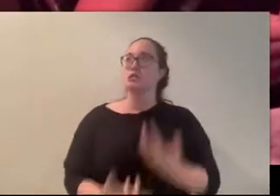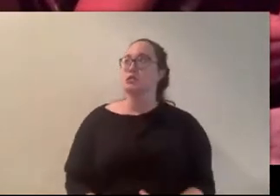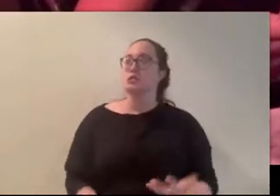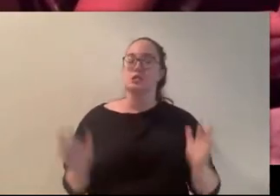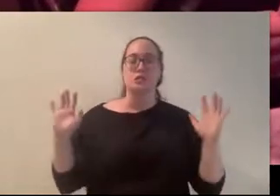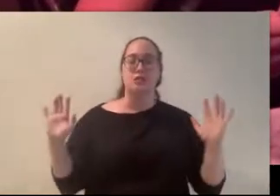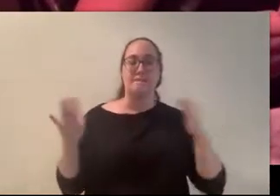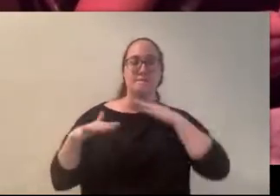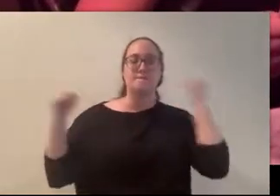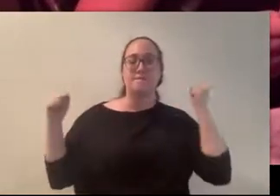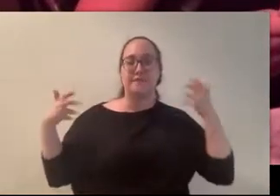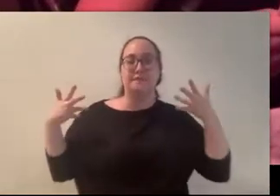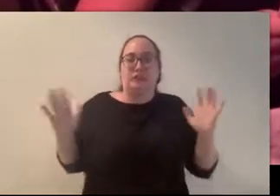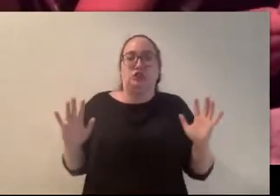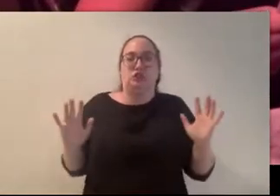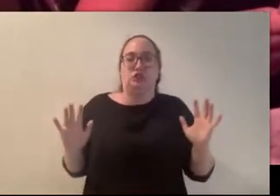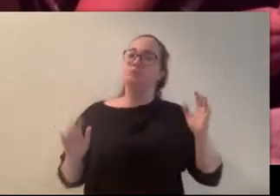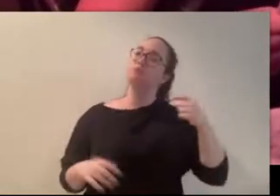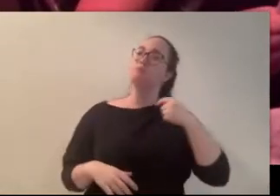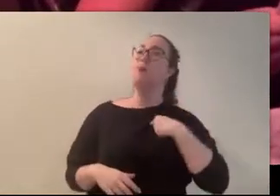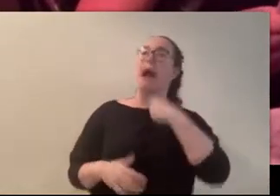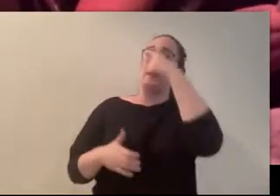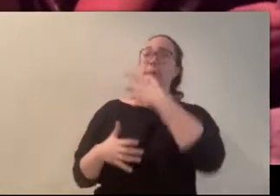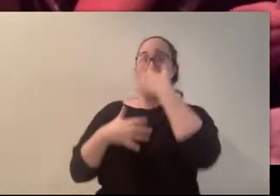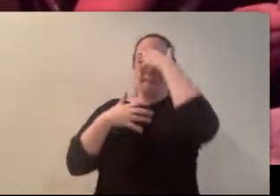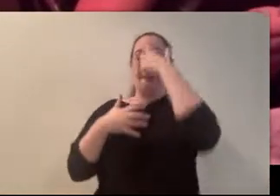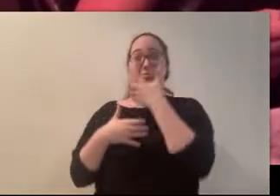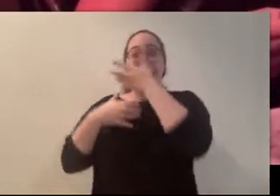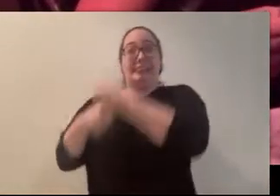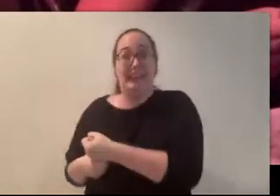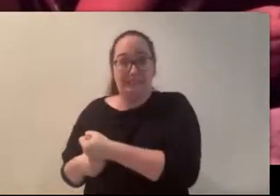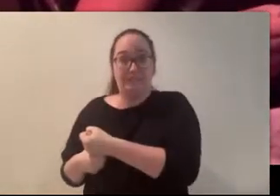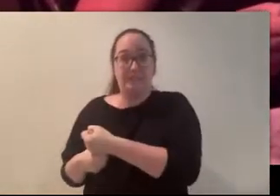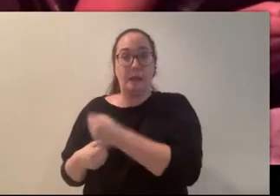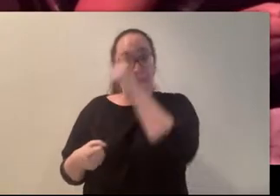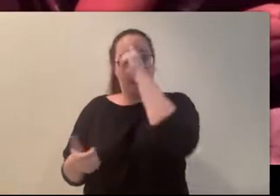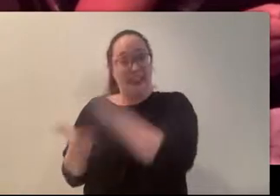“But not because I believe she’s there,” I made sure she knew. “I’m just going so you